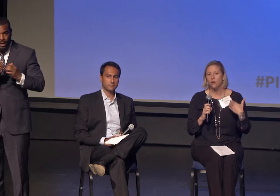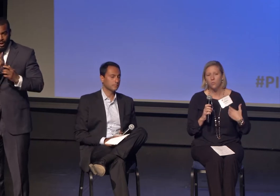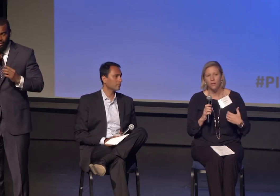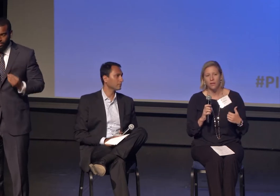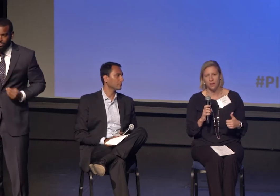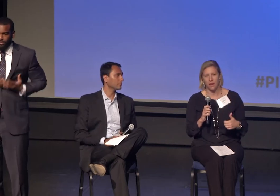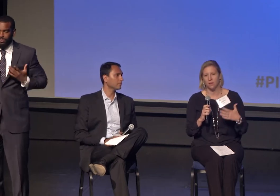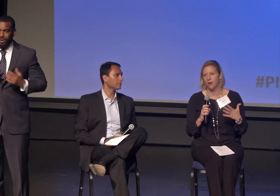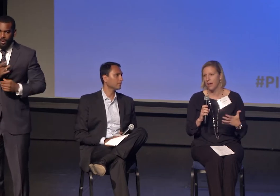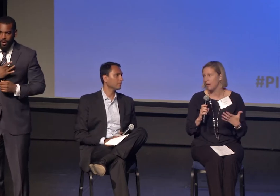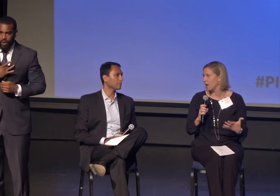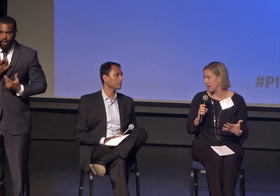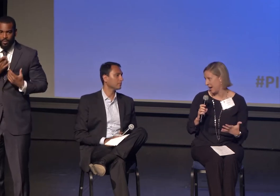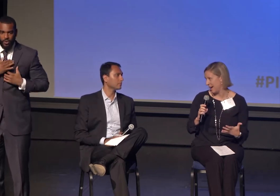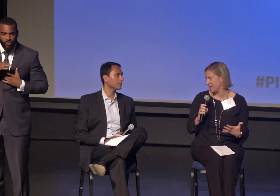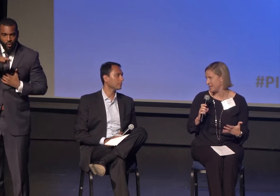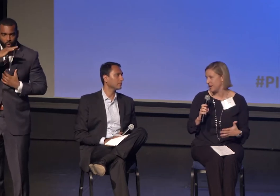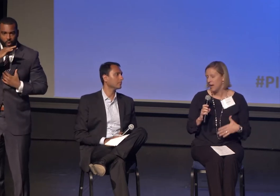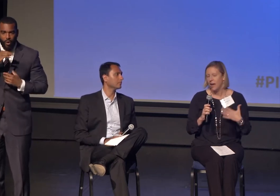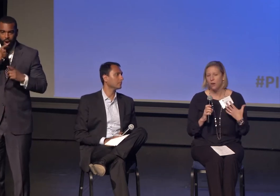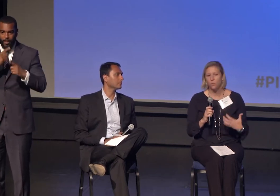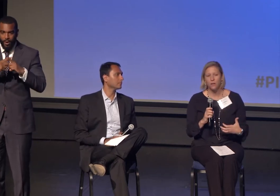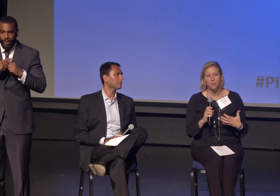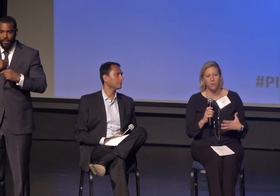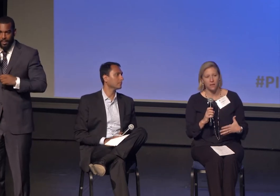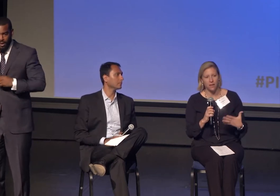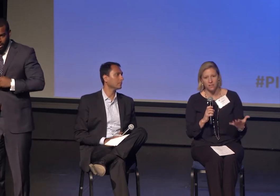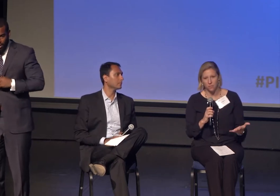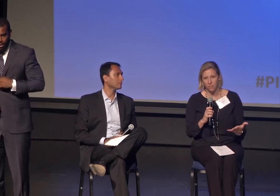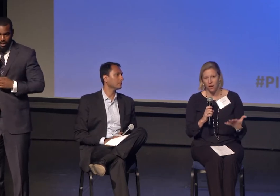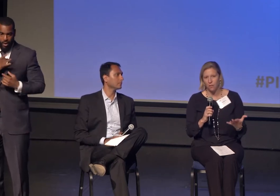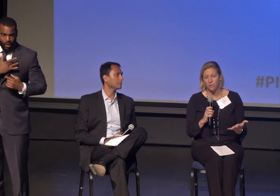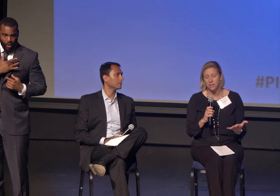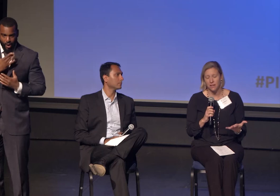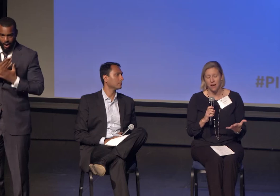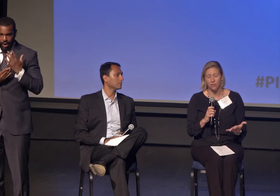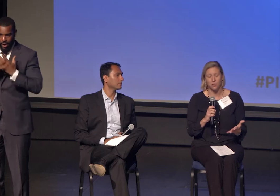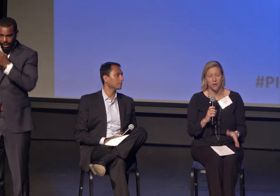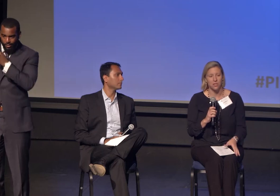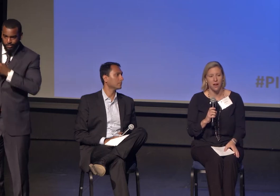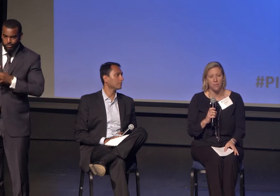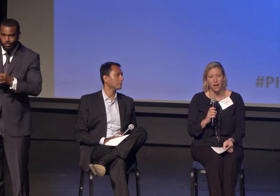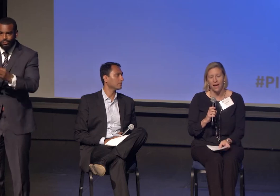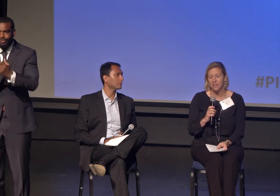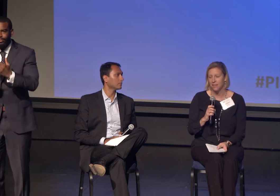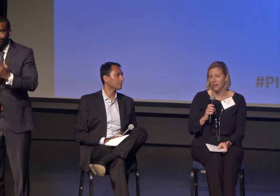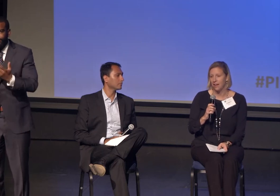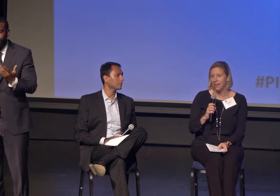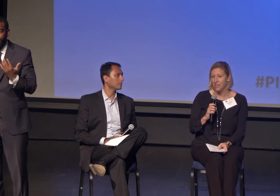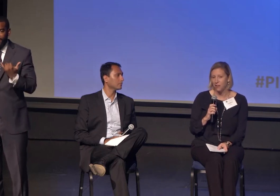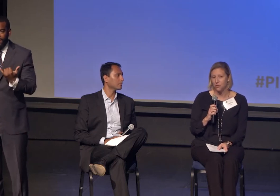but could connect my head, heart and hands. I bring that to my job now as the Executive Director